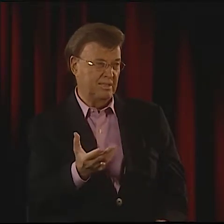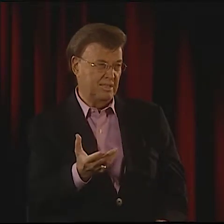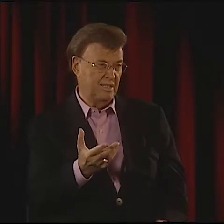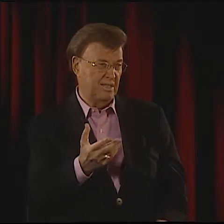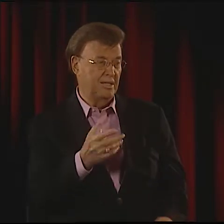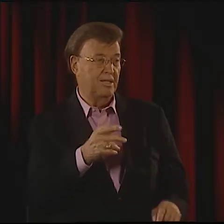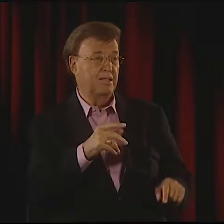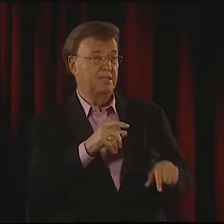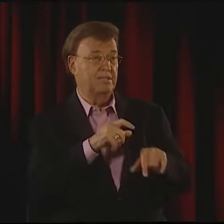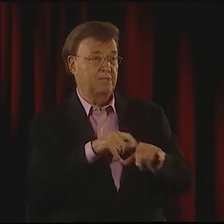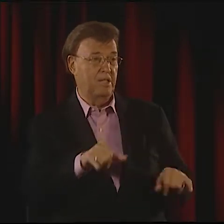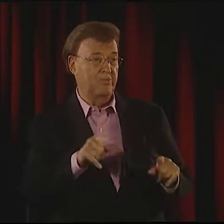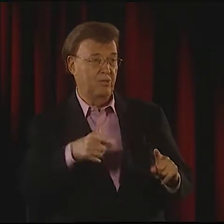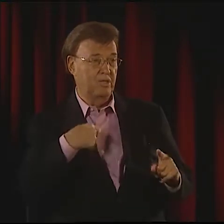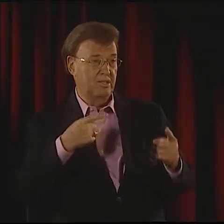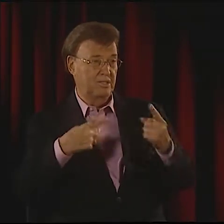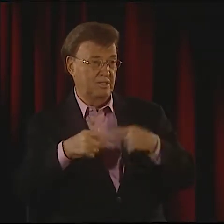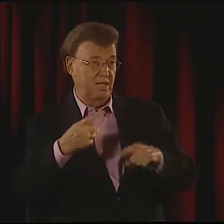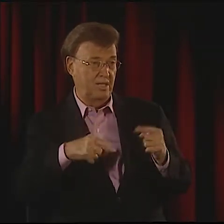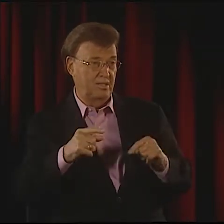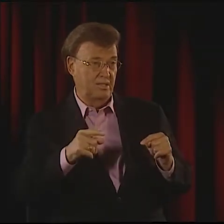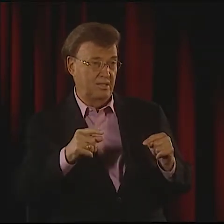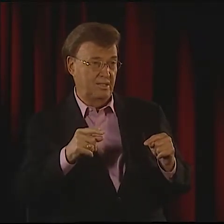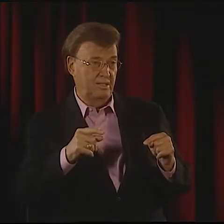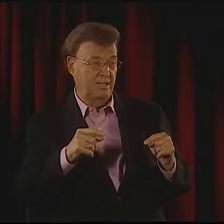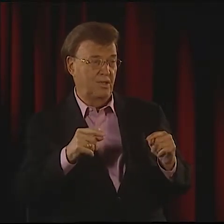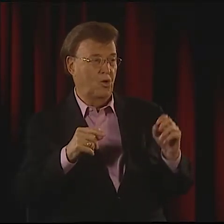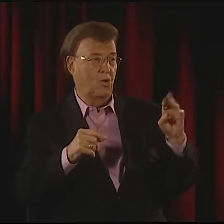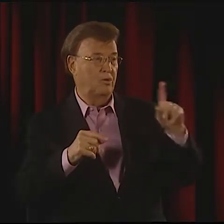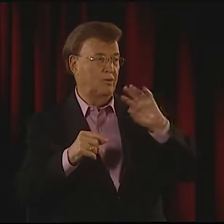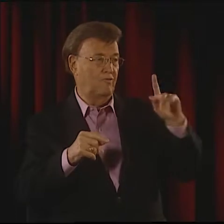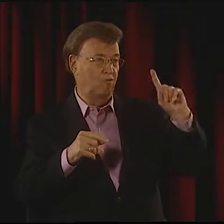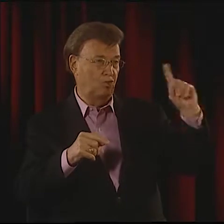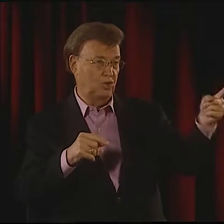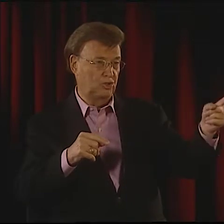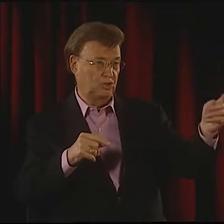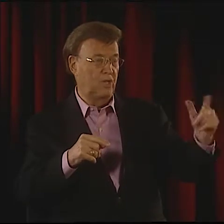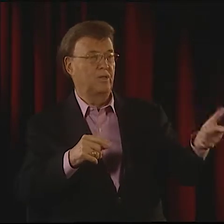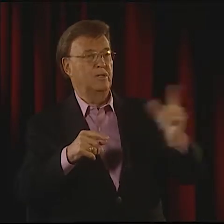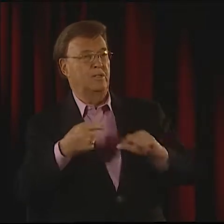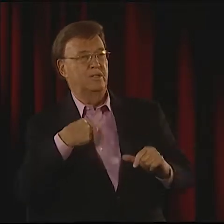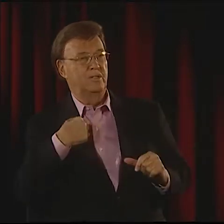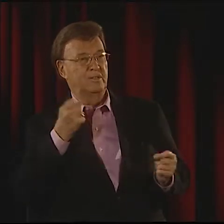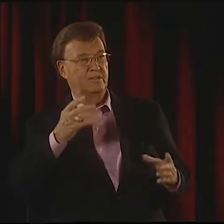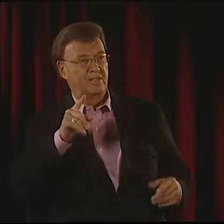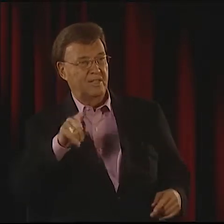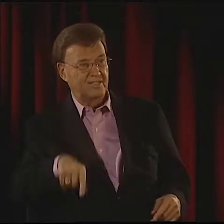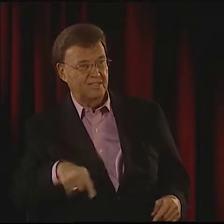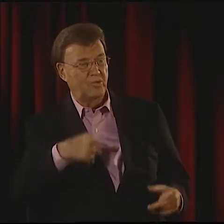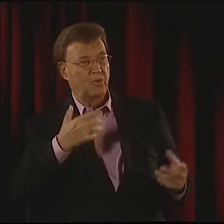"YOU KNOW, WORD, WORD, WORD, LIKE A GLOSS RENDITION-- "SO AT THE SAME TIME THAT I SIGN,